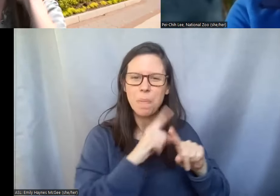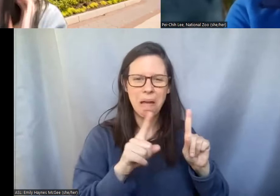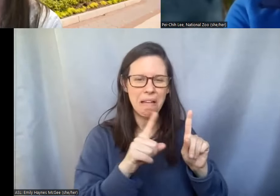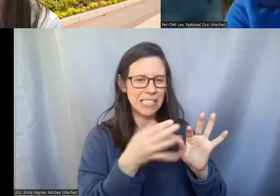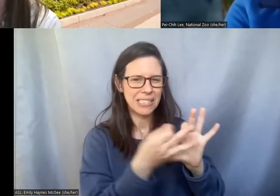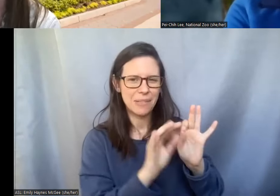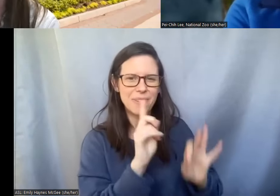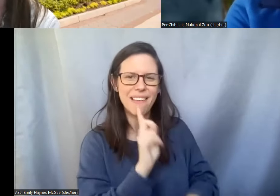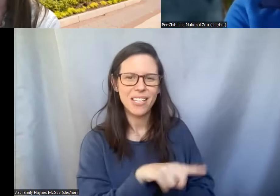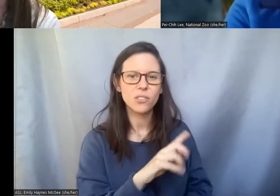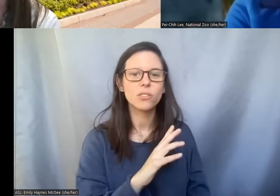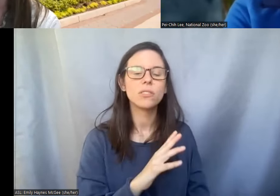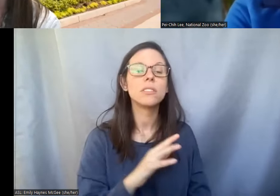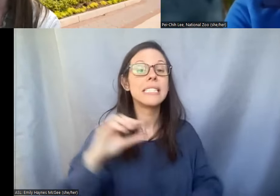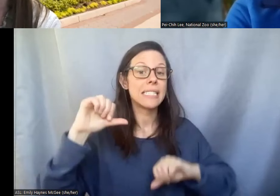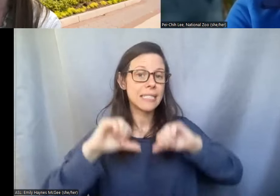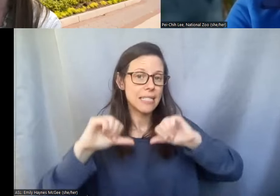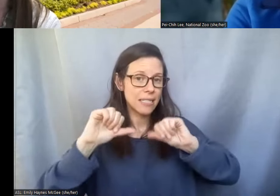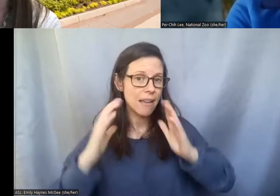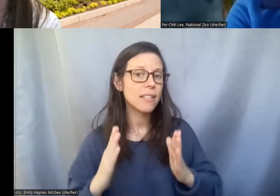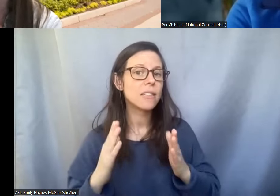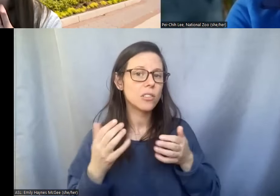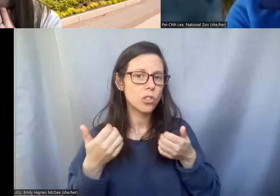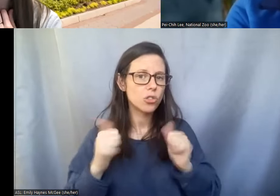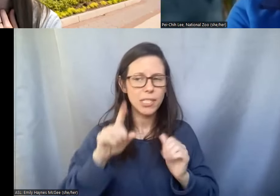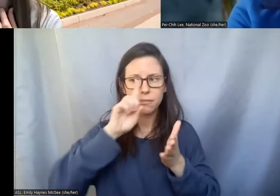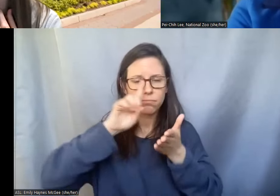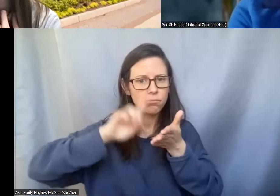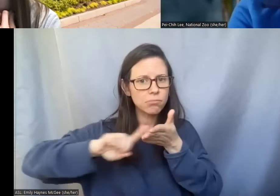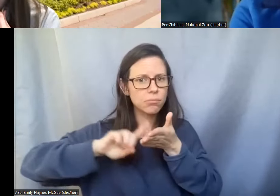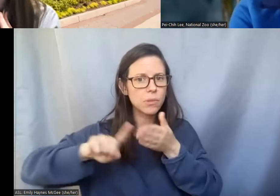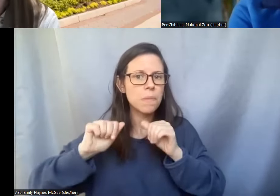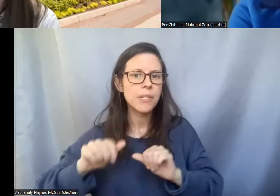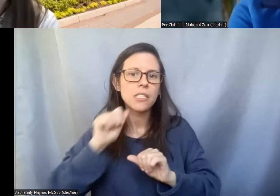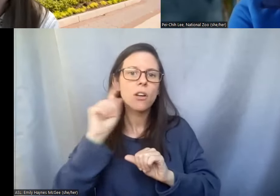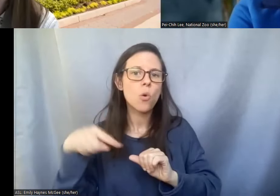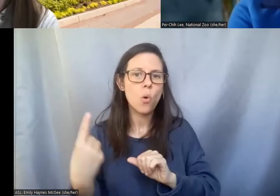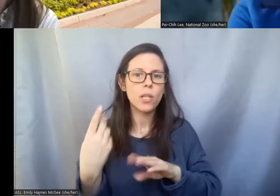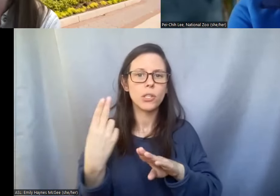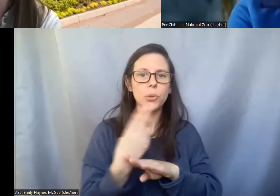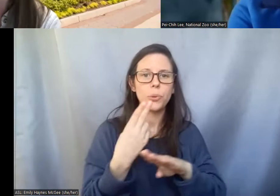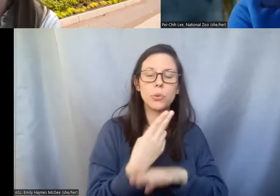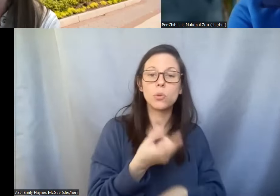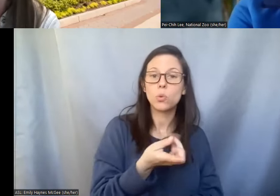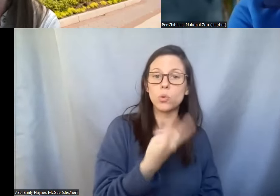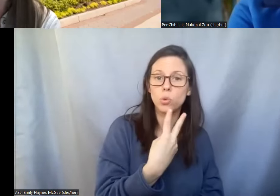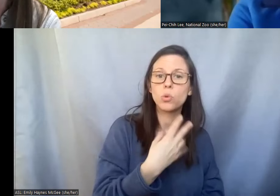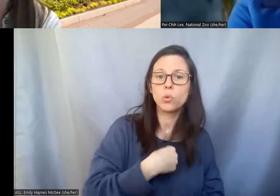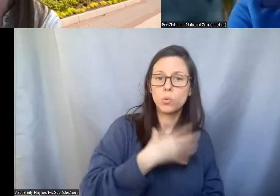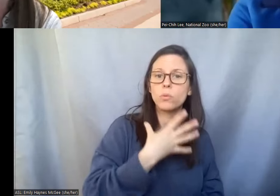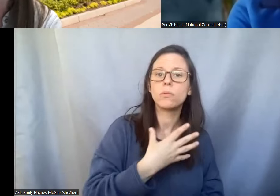exploring possibilities of not only not just using those two females that are currently alive.